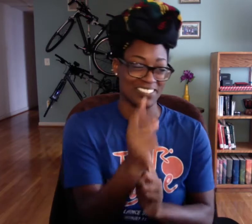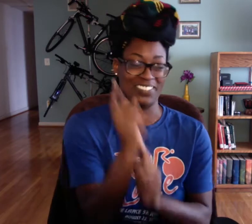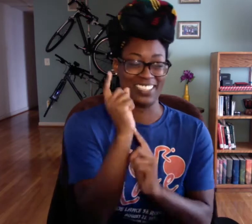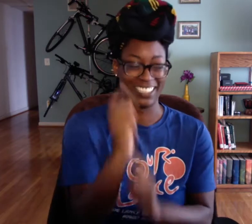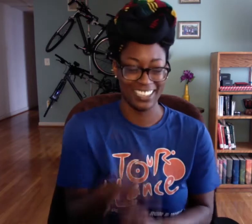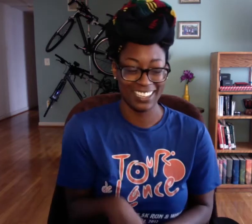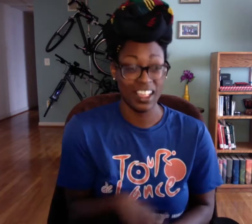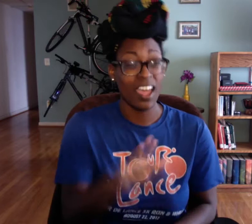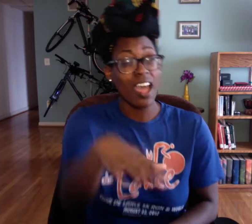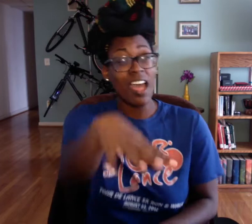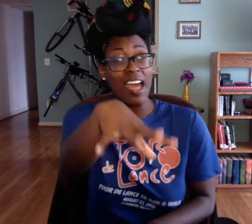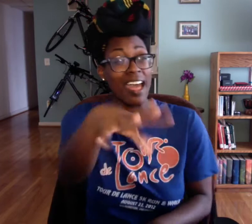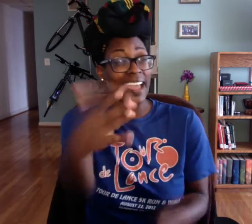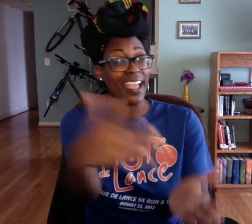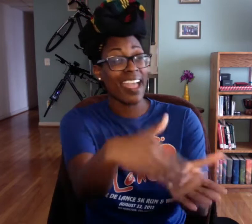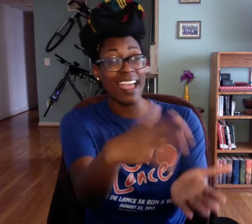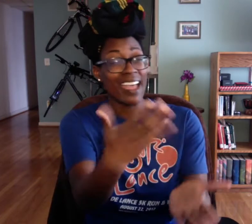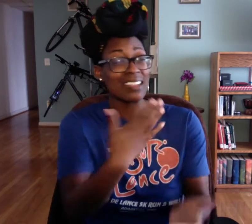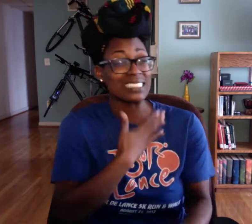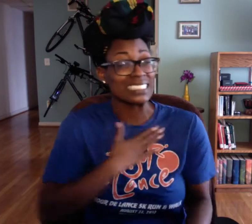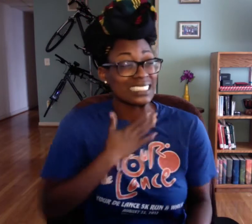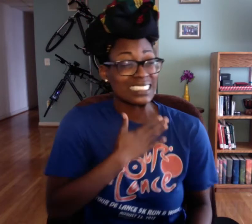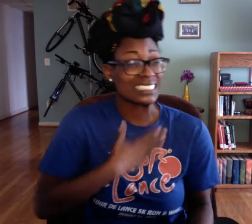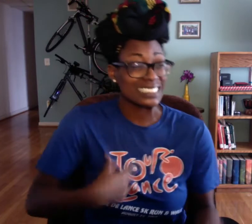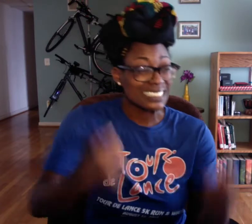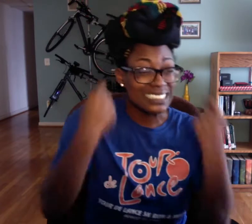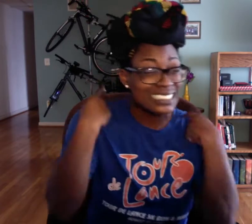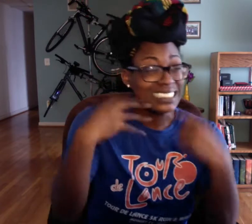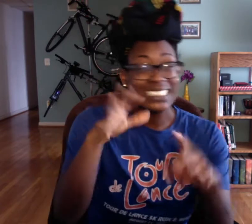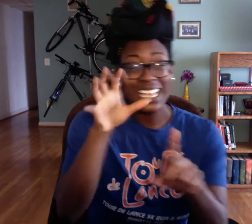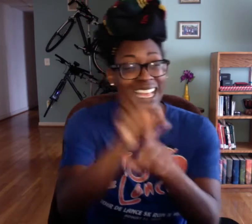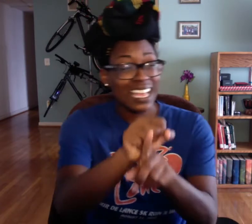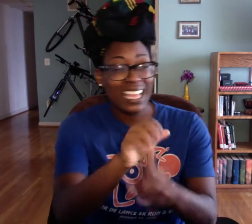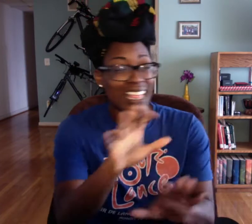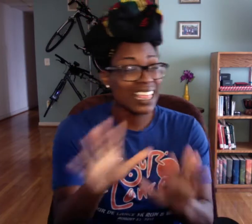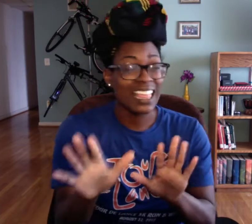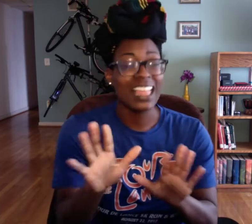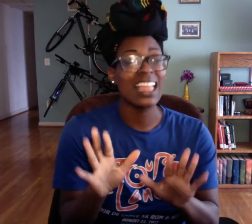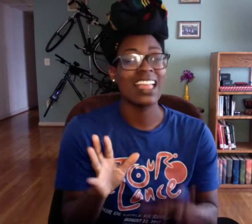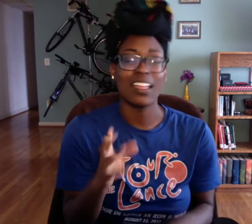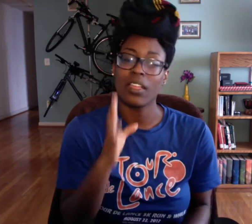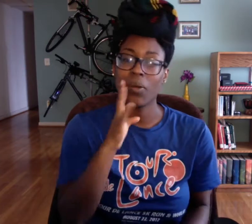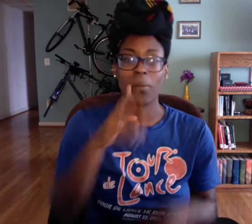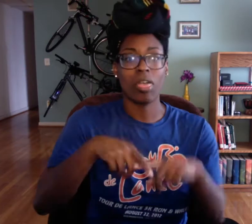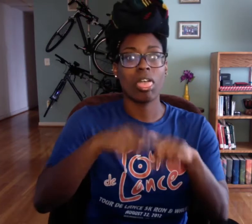you to clarify things every 5-minutes, every minute I'm gonna be like, heyyy can you sign that again? I didn't catch that.